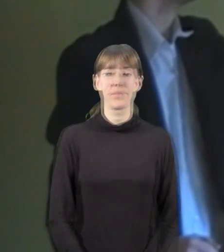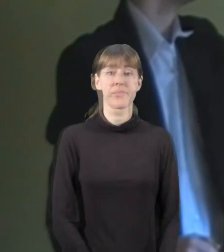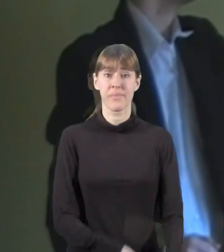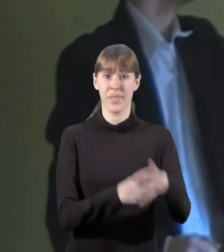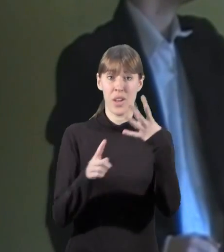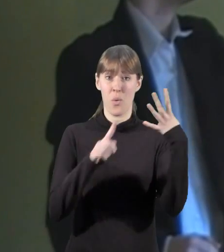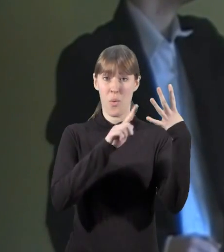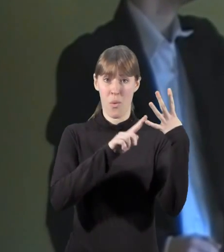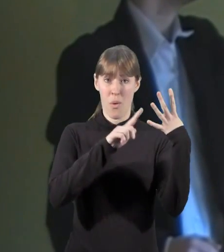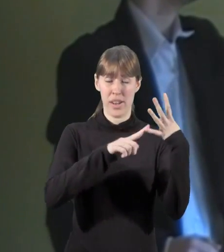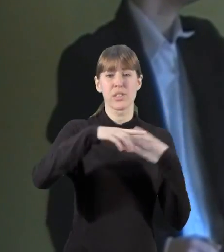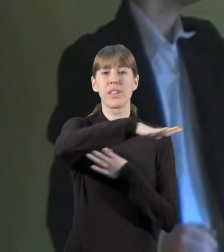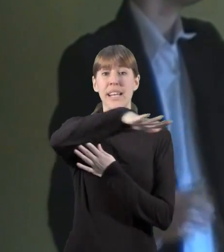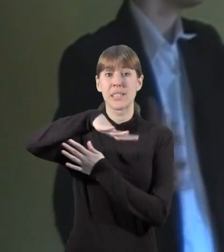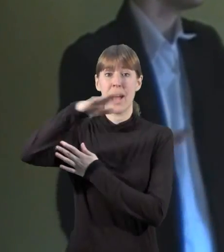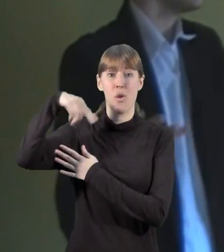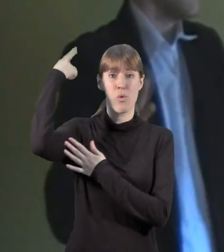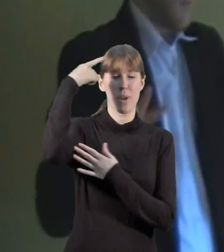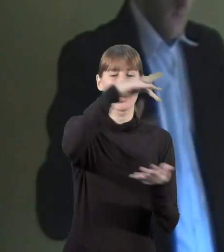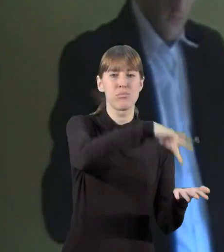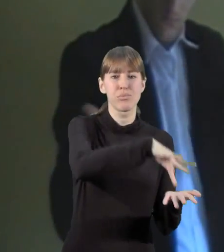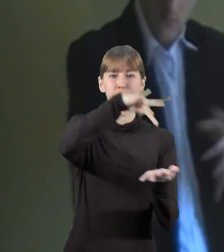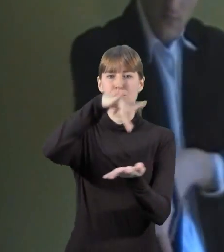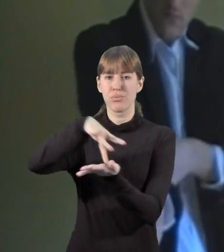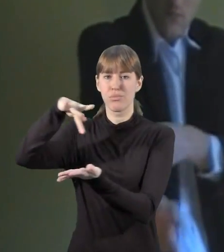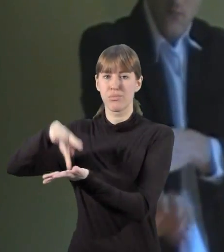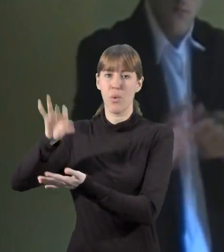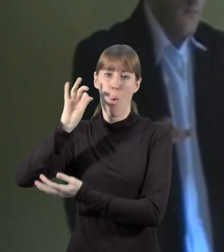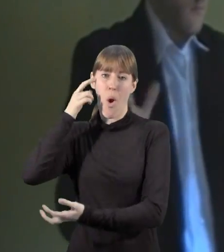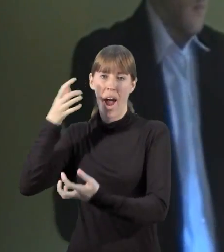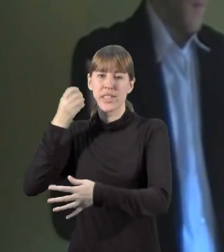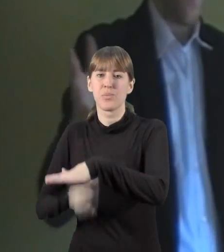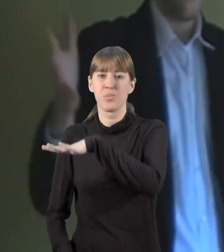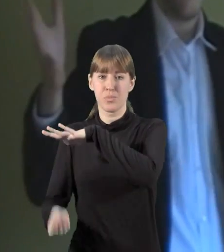Ensure and encourage the accessibility to, and in, the places where the culture can be carried out,